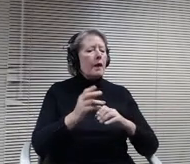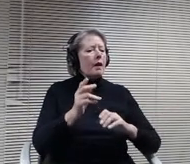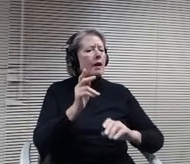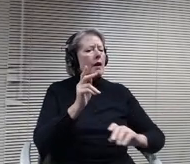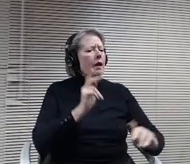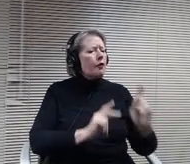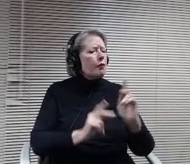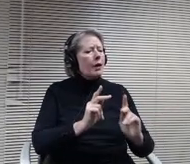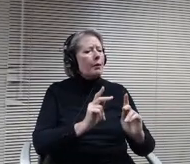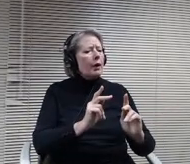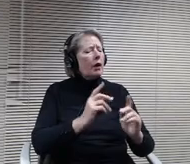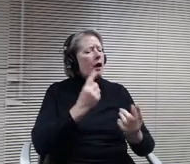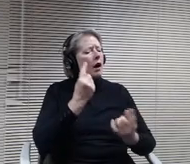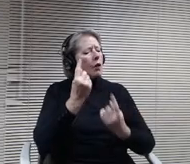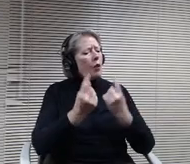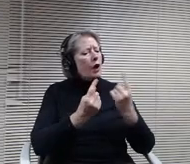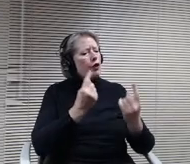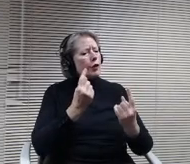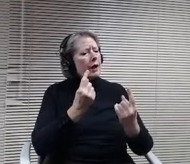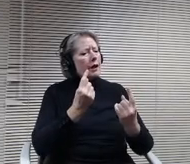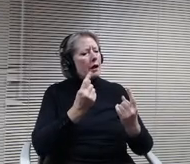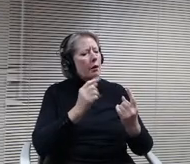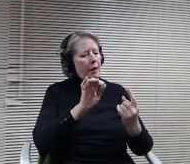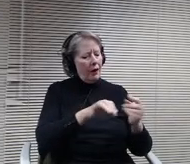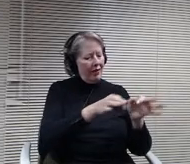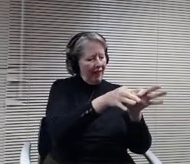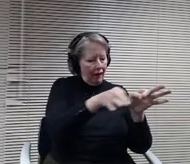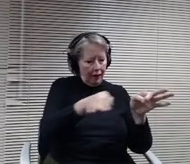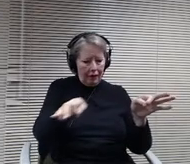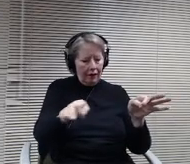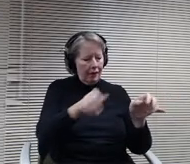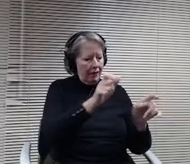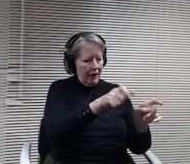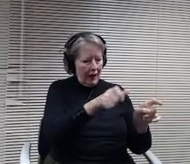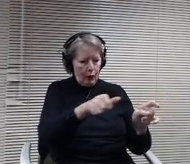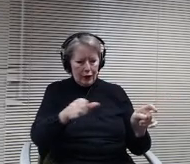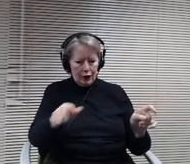the language in the policy, it really reflects the directive